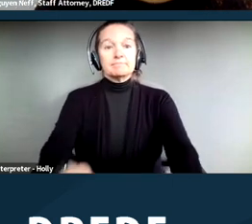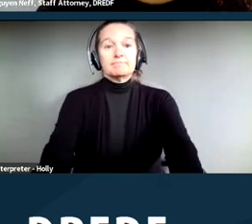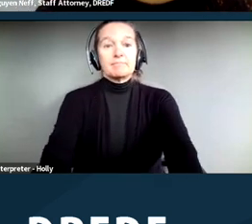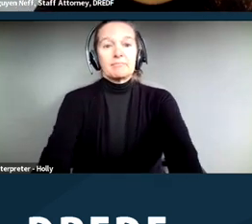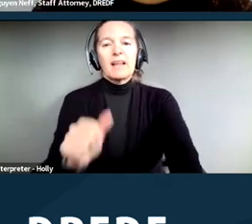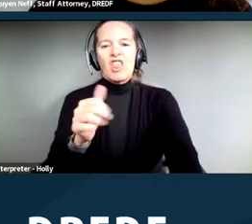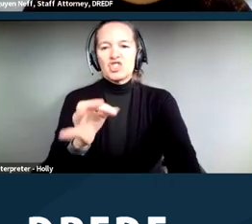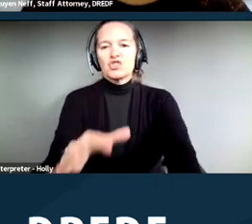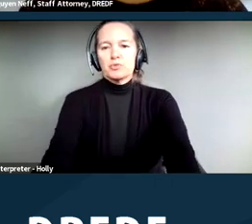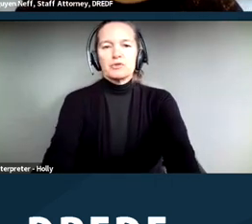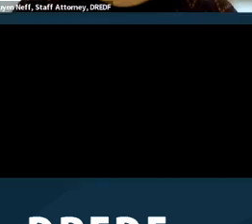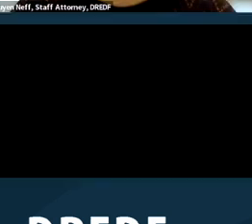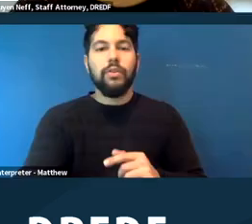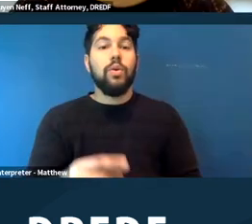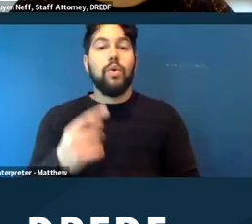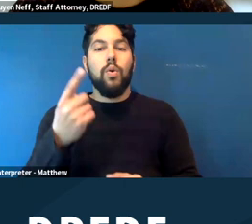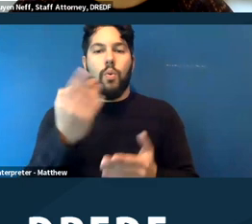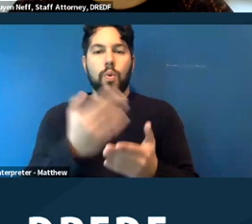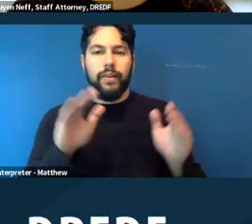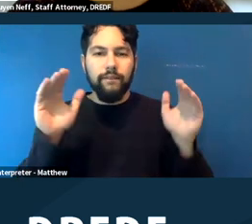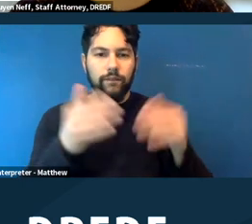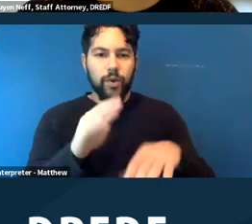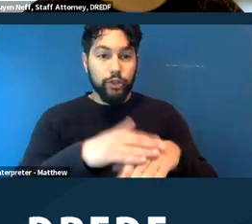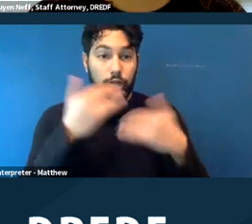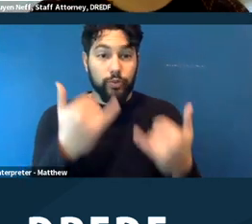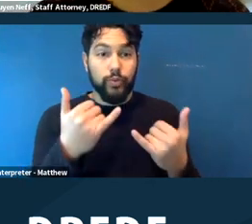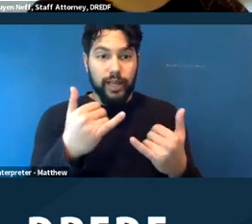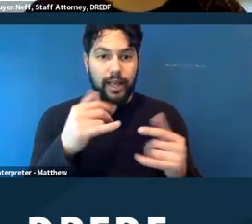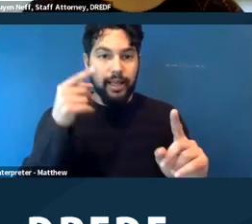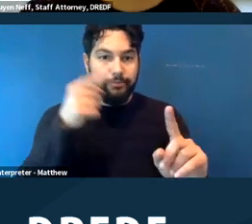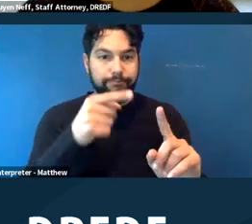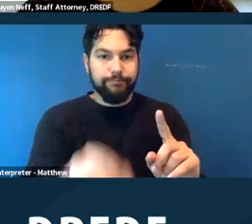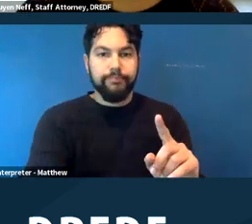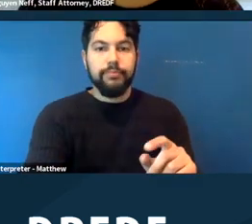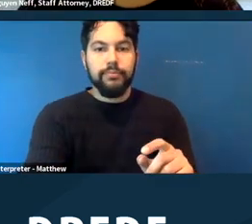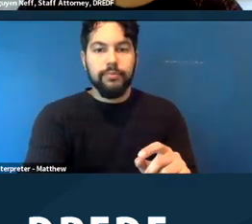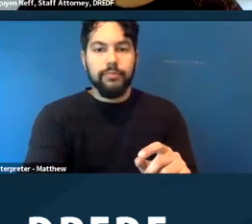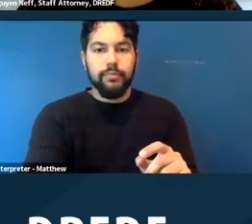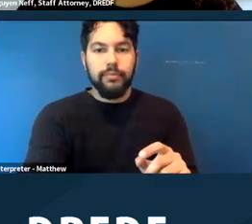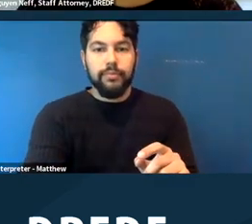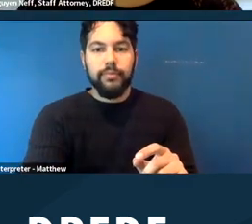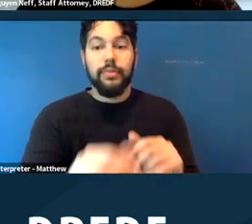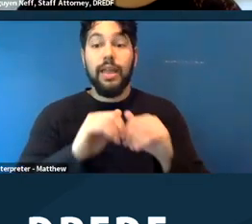So one thing we're focusing a lot on today is how the ADA can help people who are unhoused in